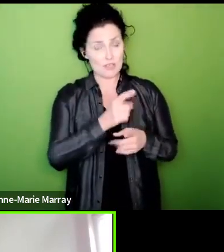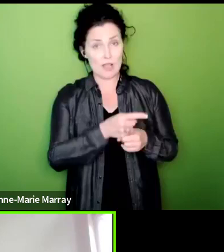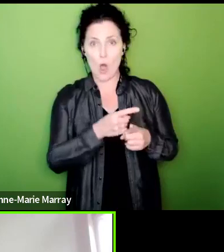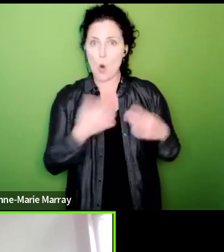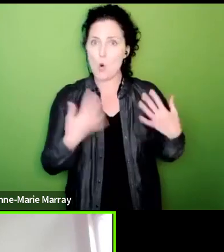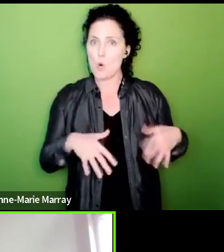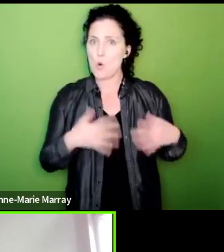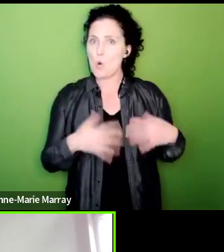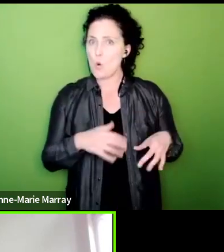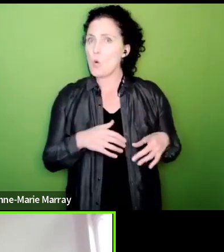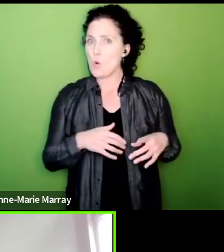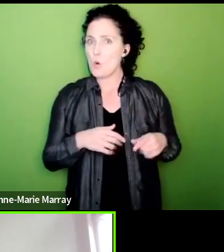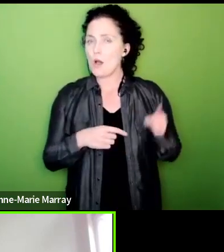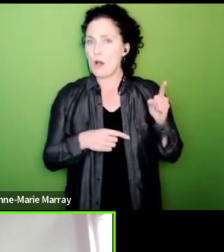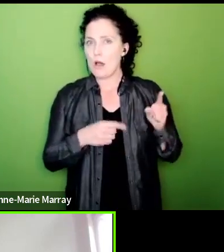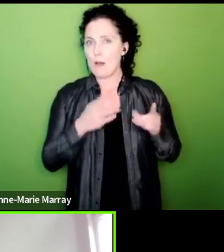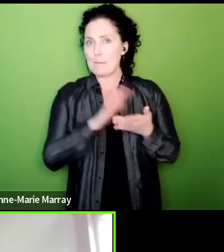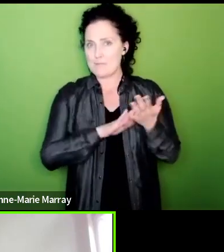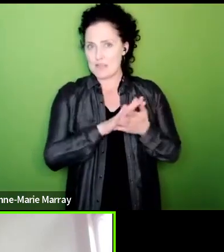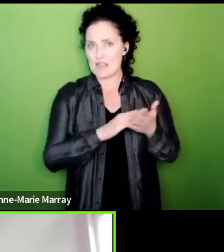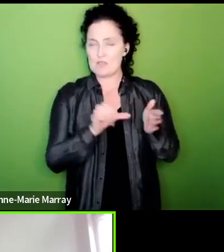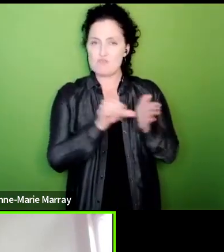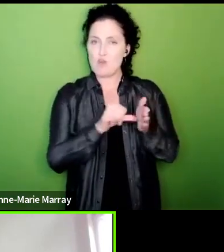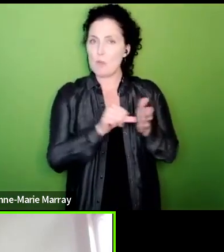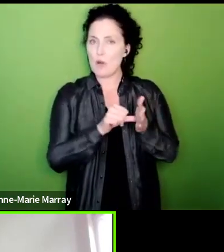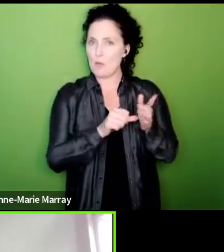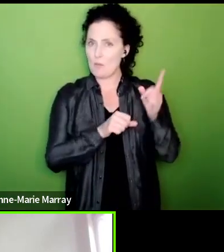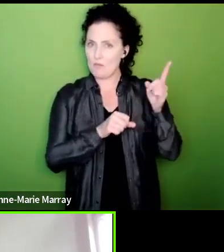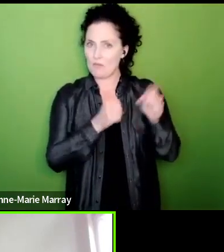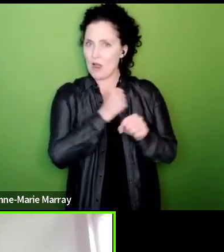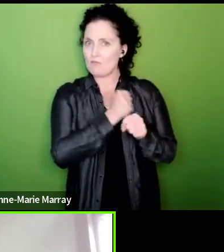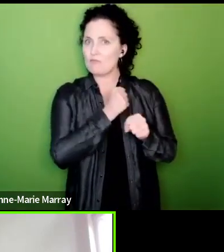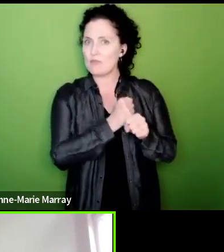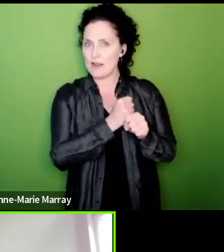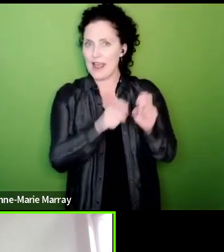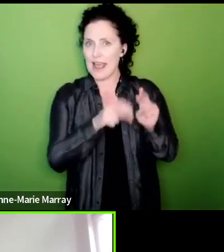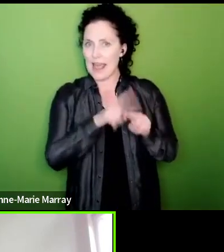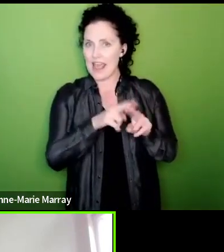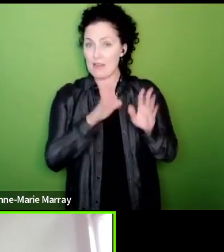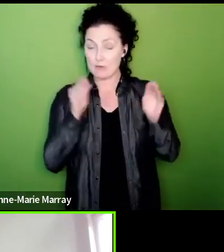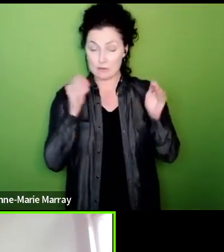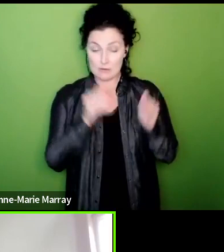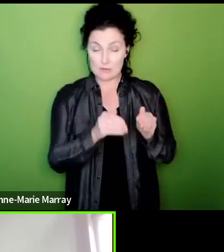the government would have real problems if that area is targeted and that is why what the NEC